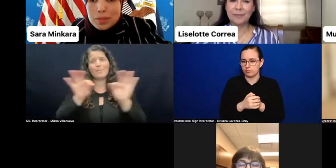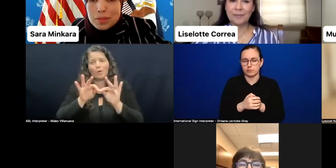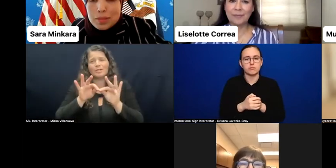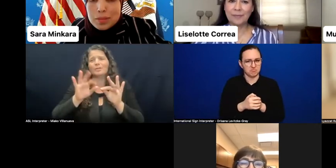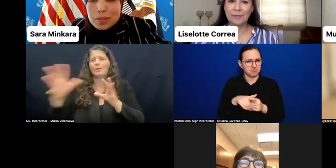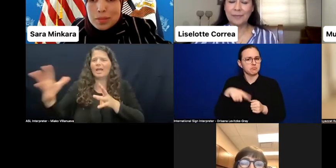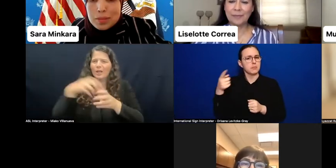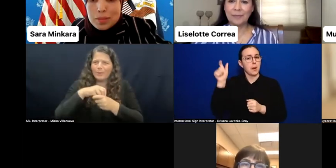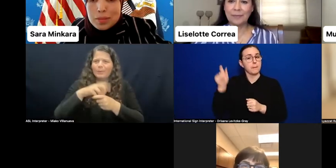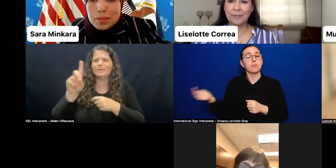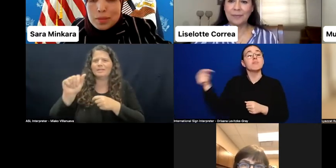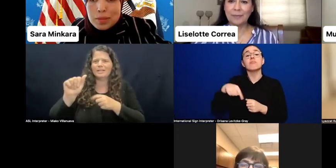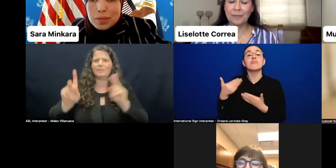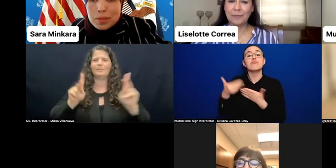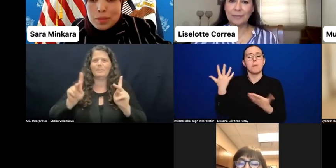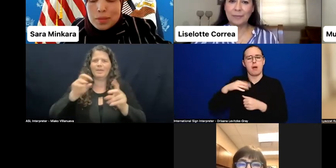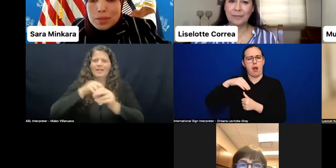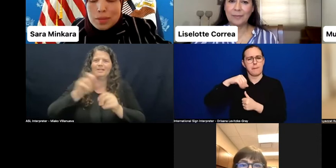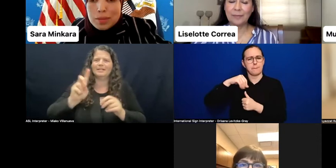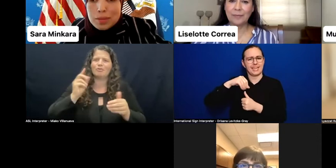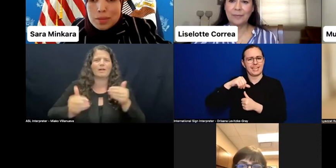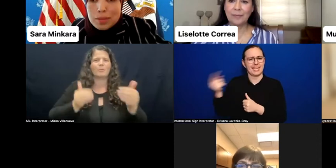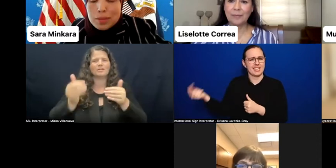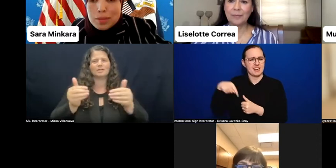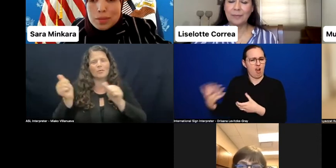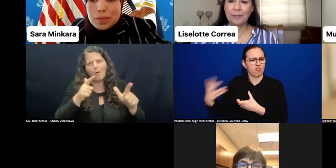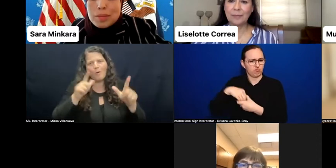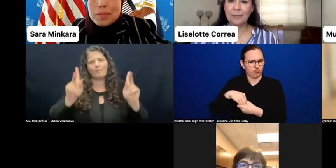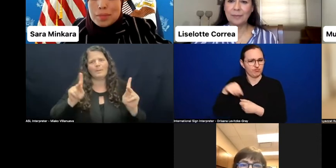that enable each person to fully participate.